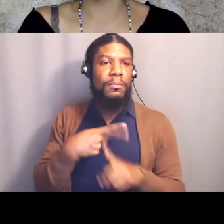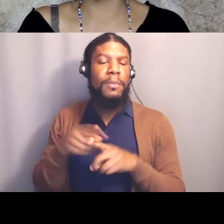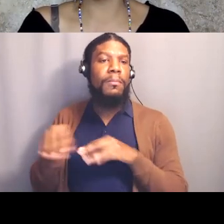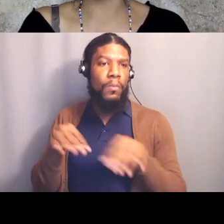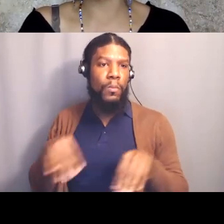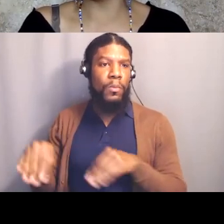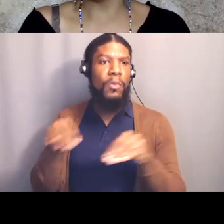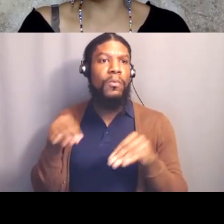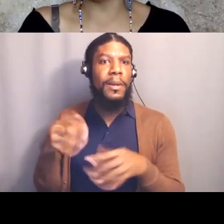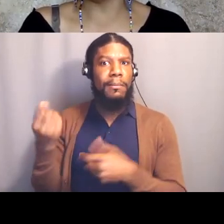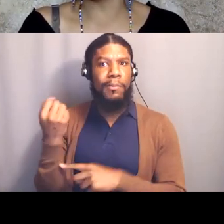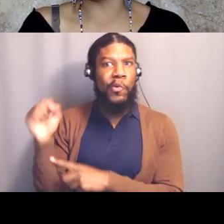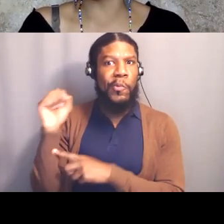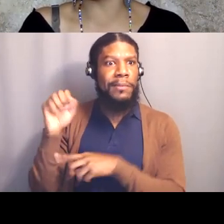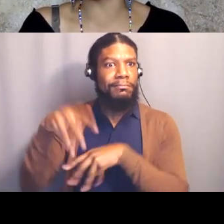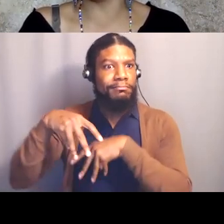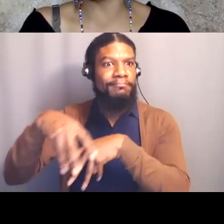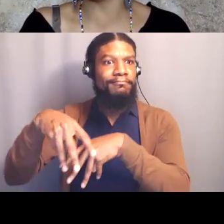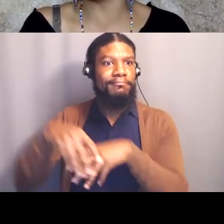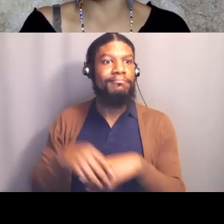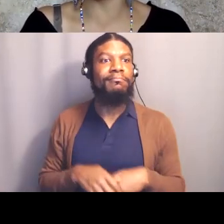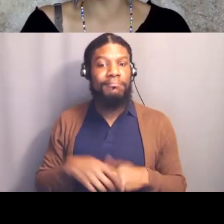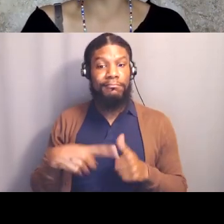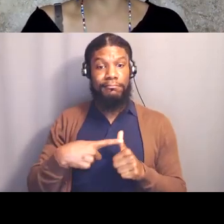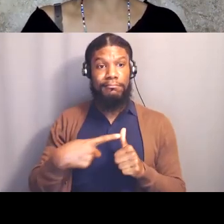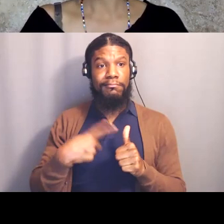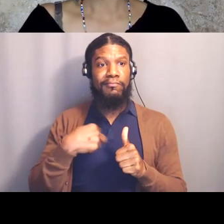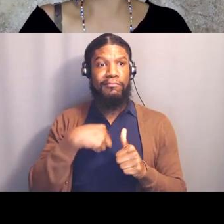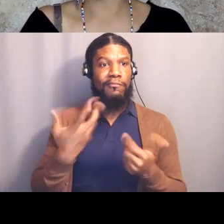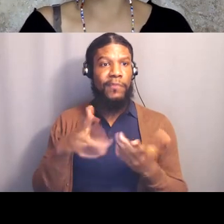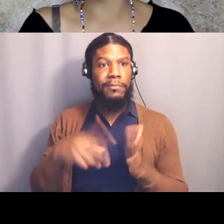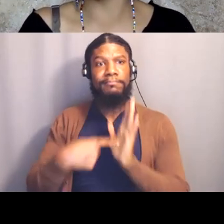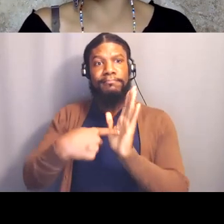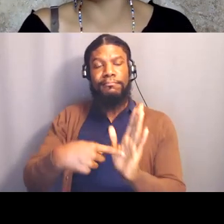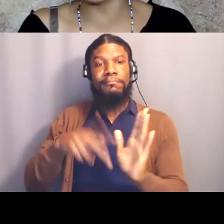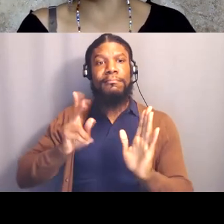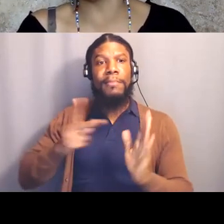We presented People's Budget LA to city council. I hope that some of you watched,